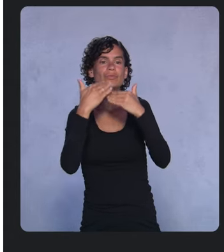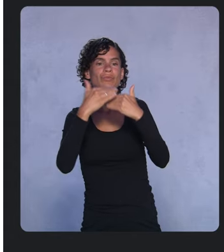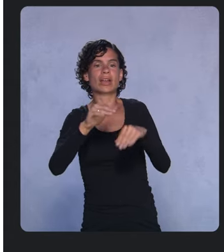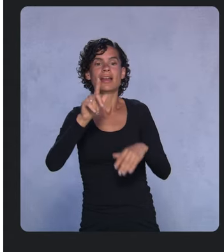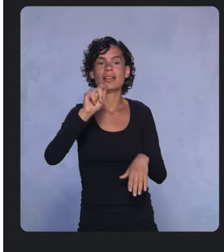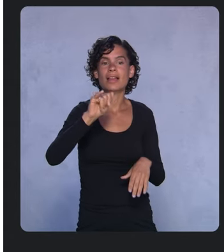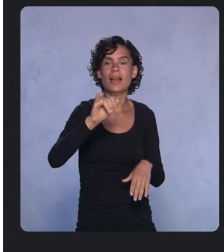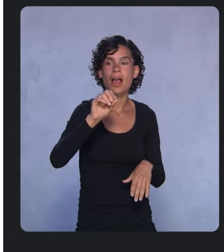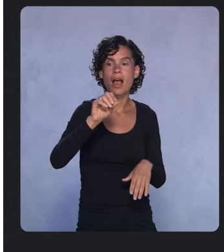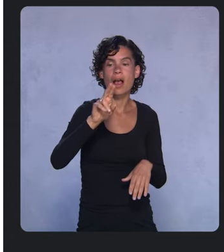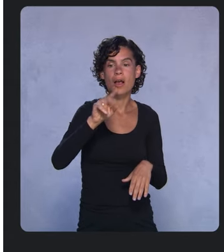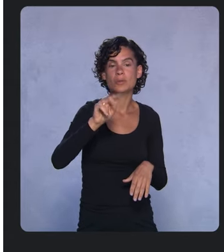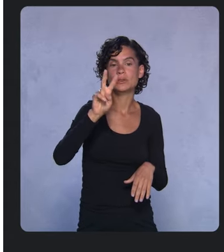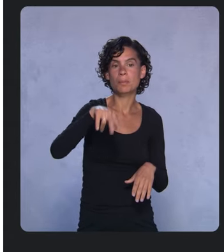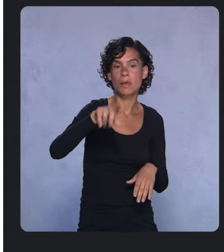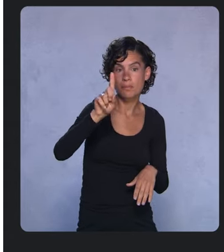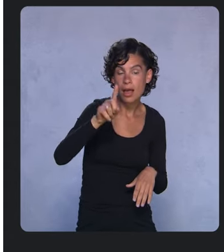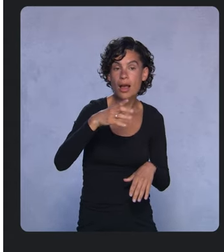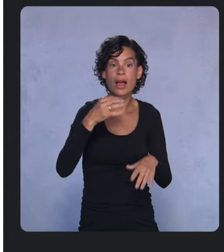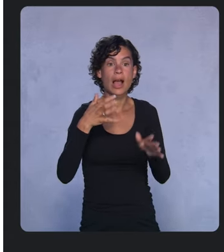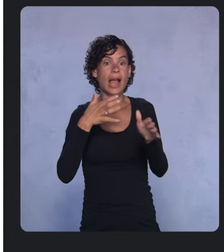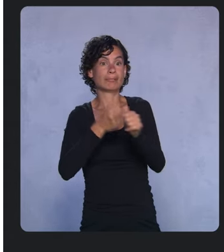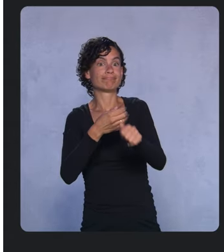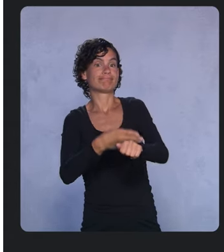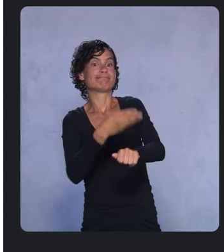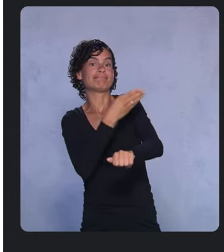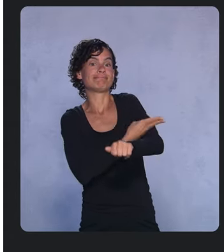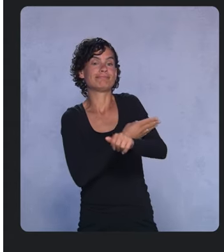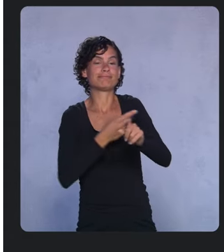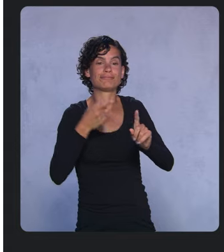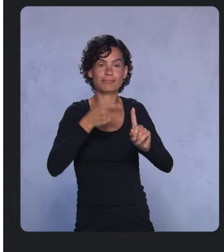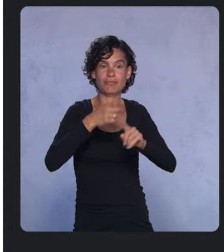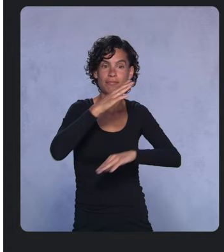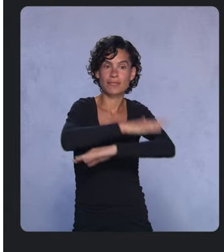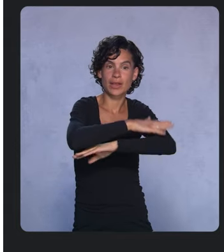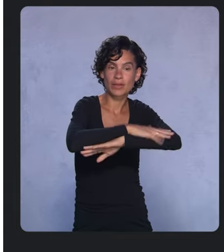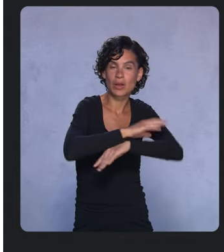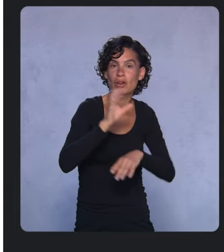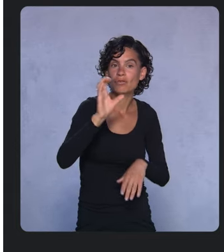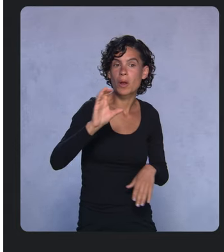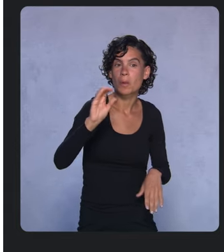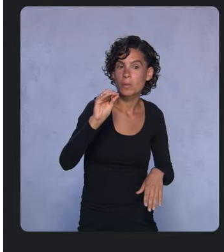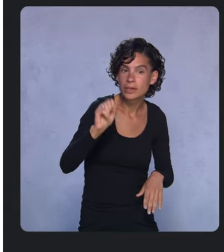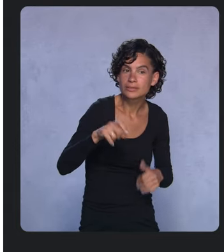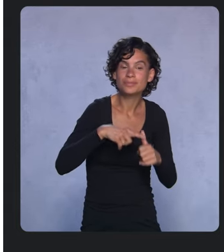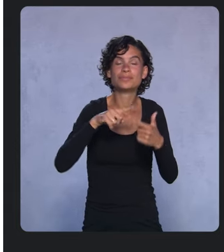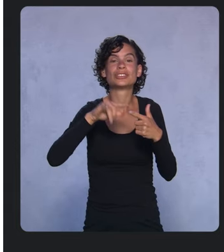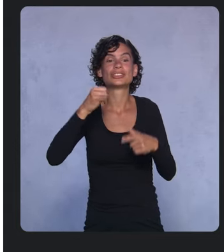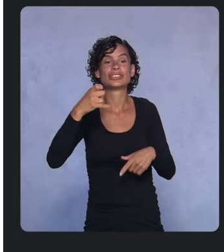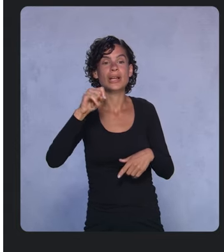and updates to the platform, Chrome OS, and Jetpack windowmanager so apps just work better by default.